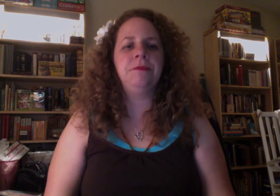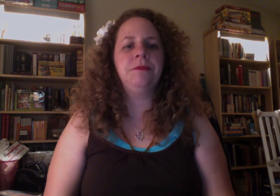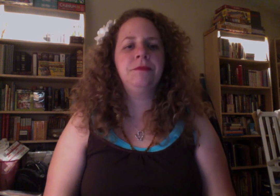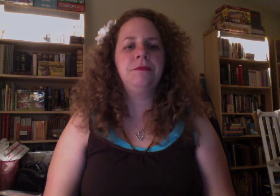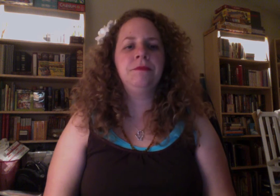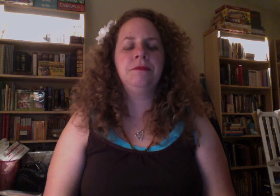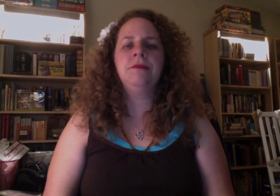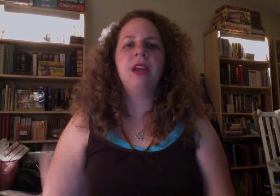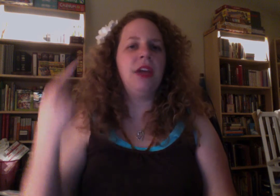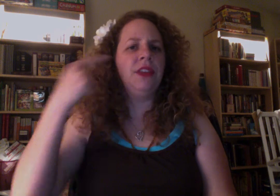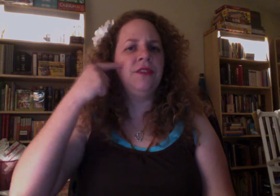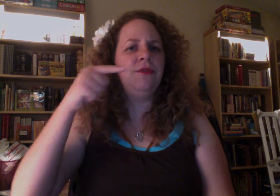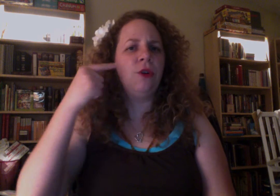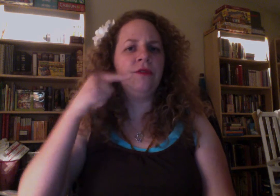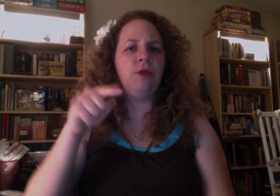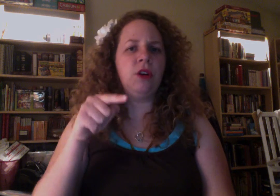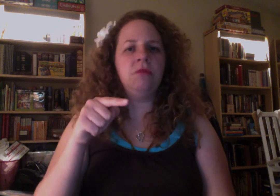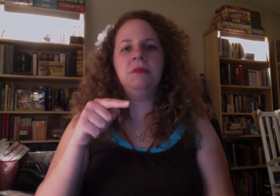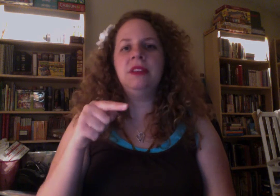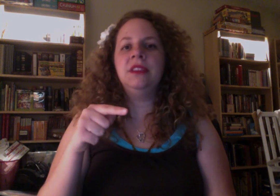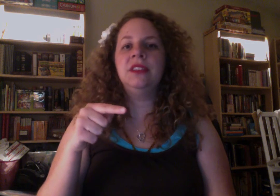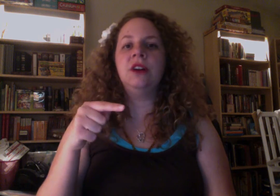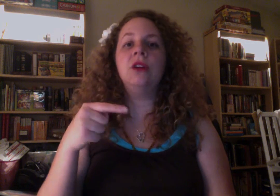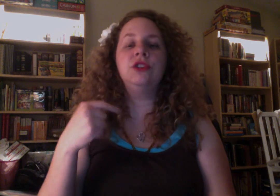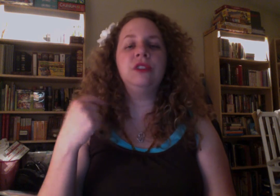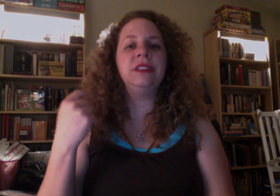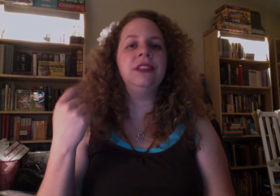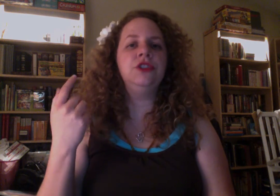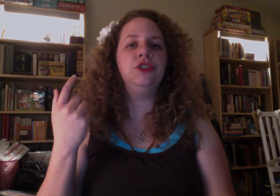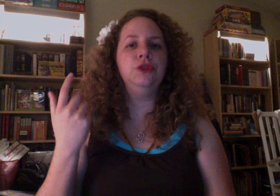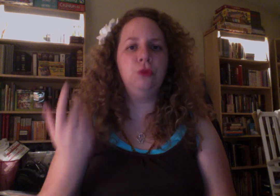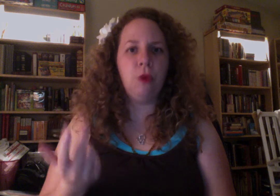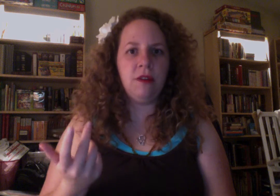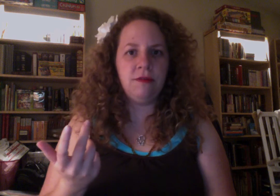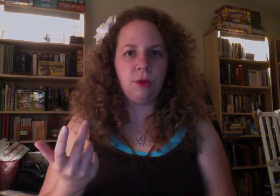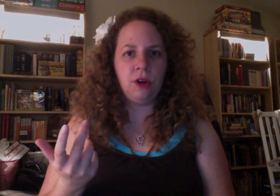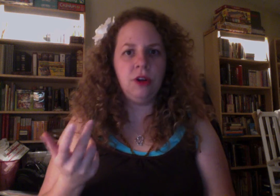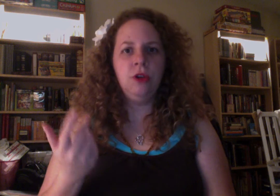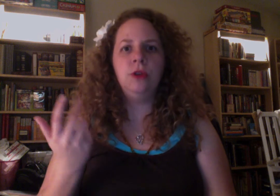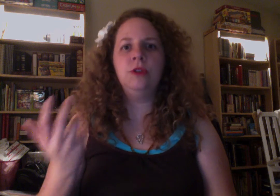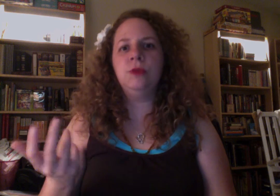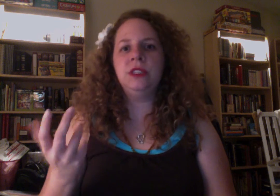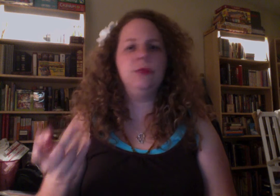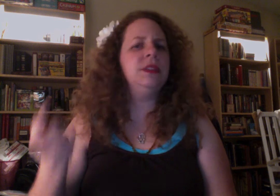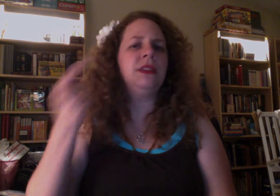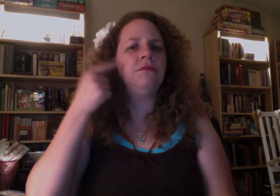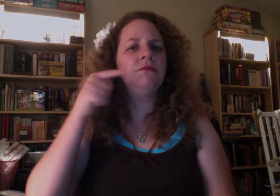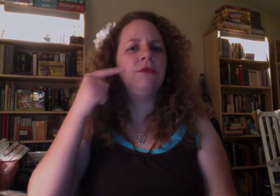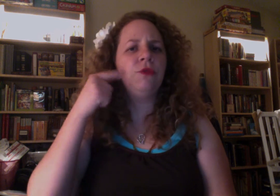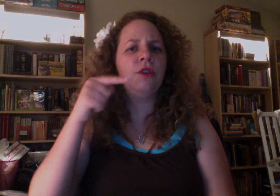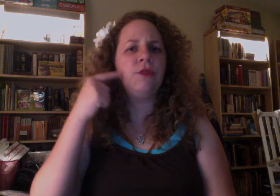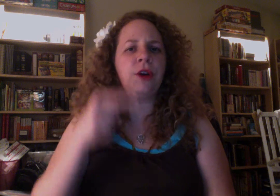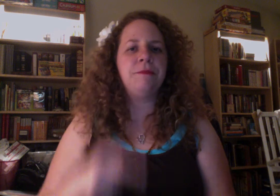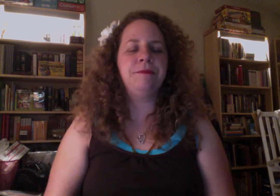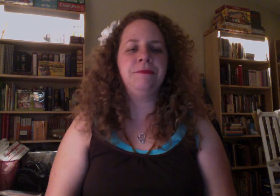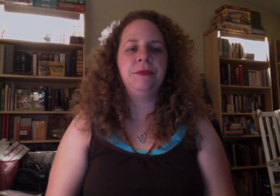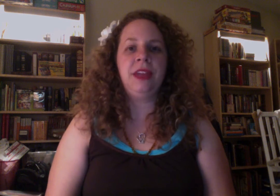doing. And then FOR-FOR. This also translates to what for or what's the reason. FOR-FOR.